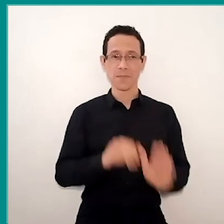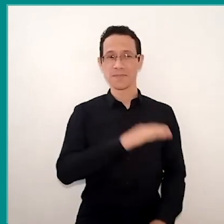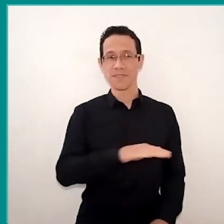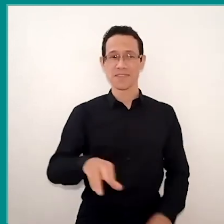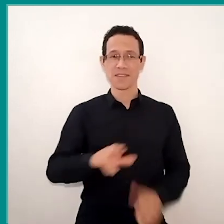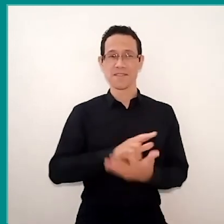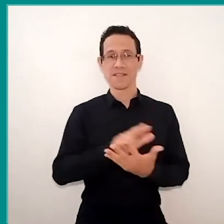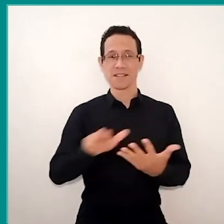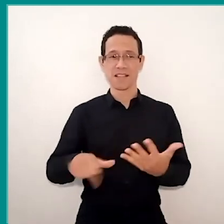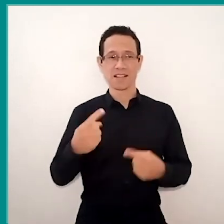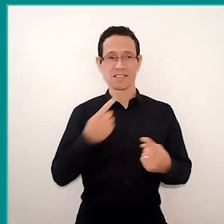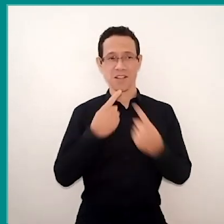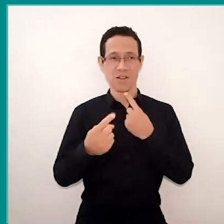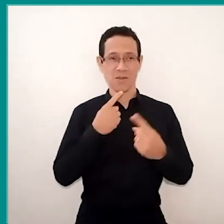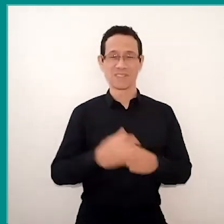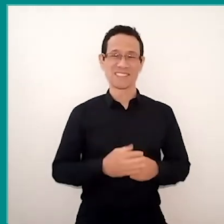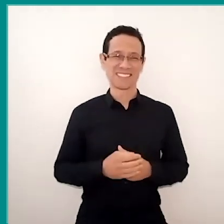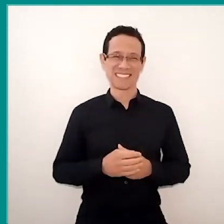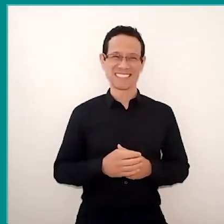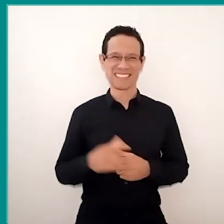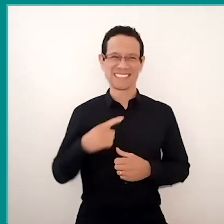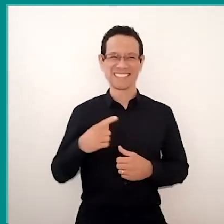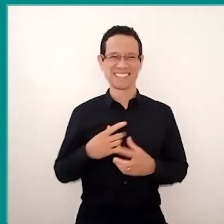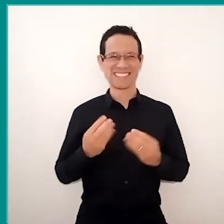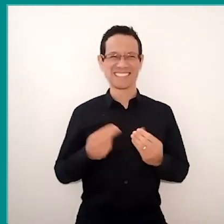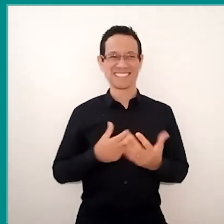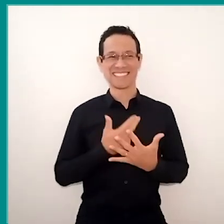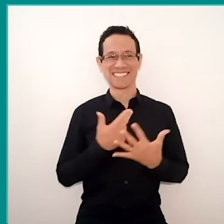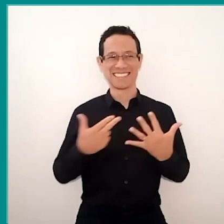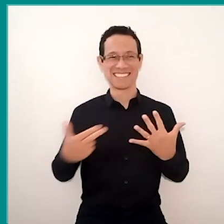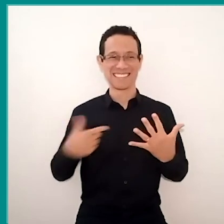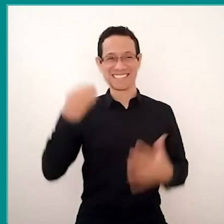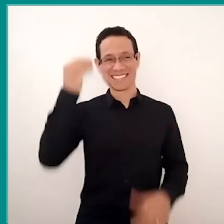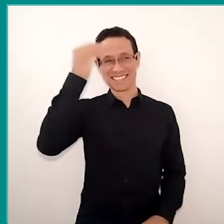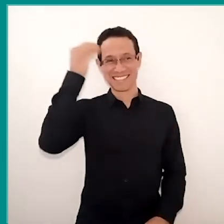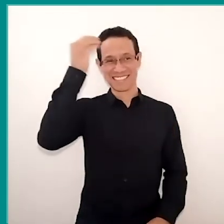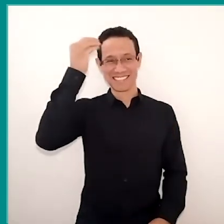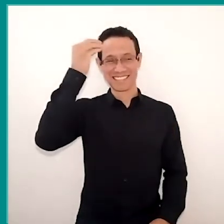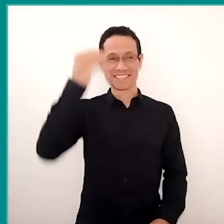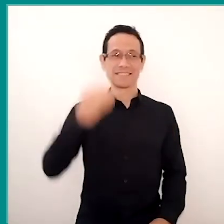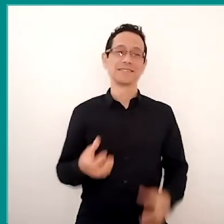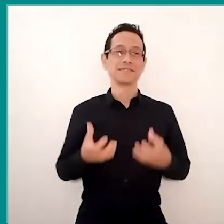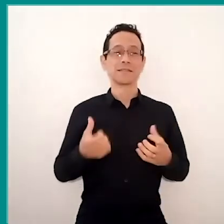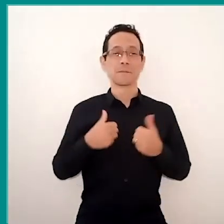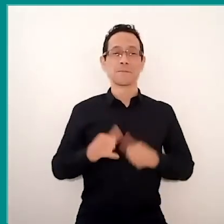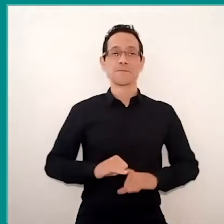Well I would have any other experiences, and here I want, so, leave this first moment,